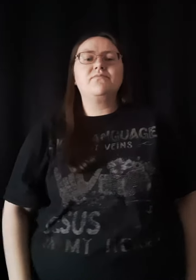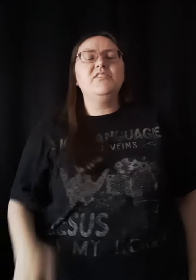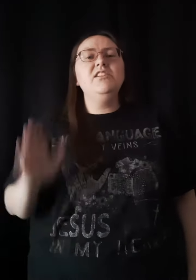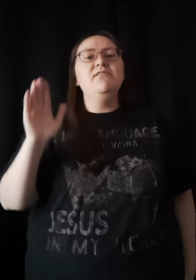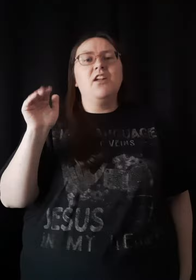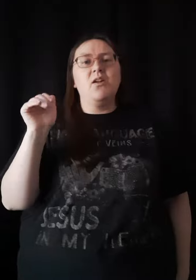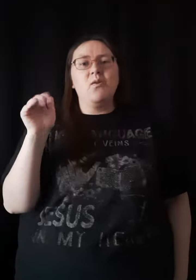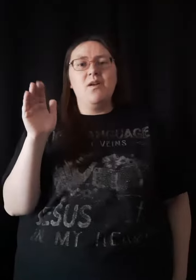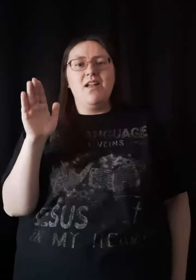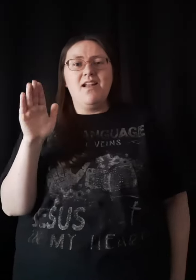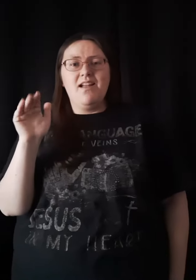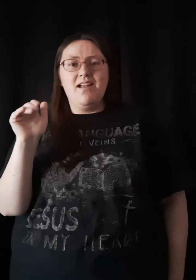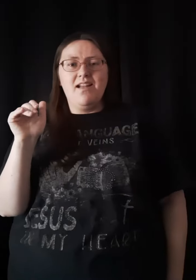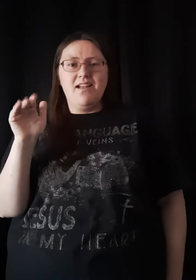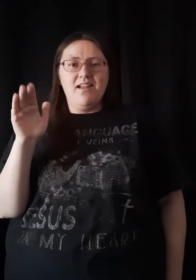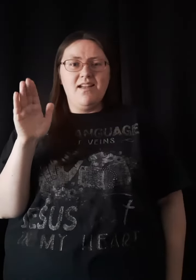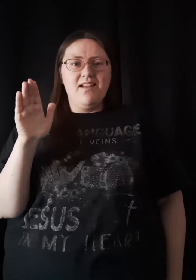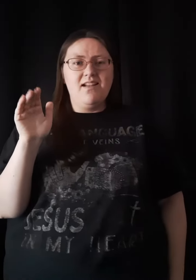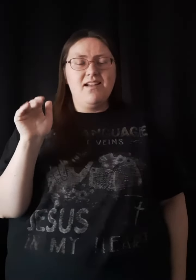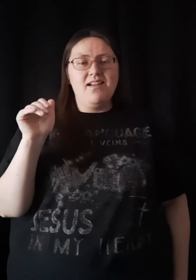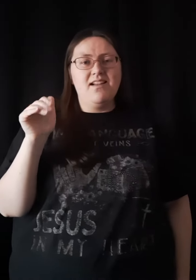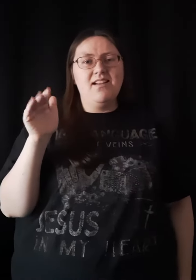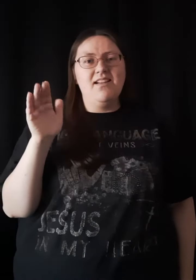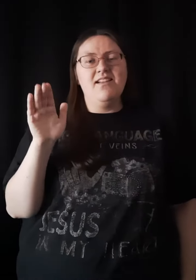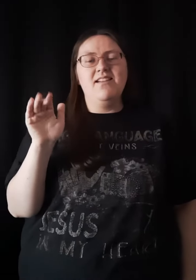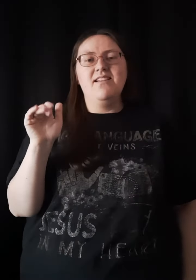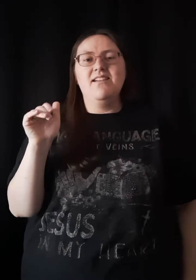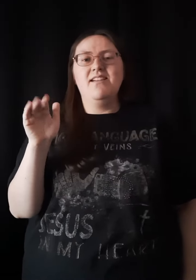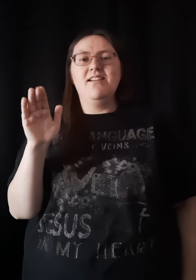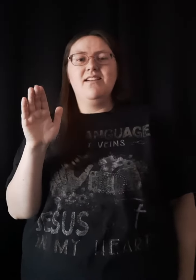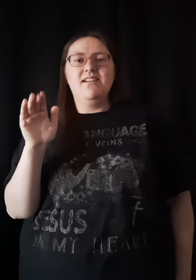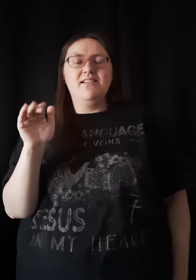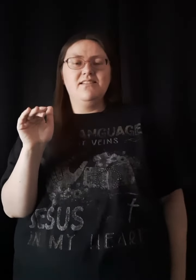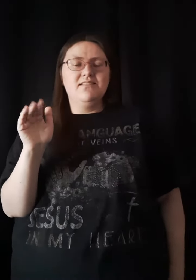Farewell